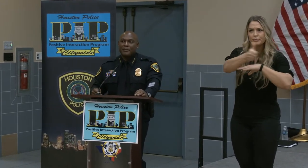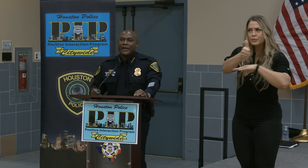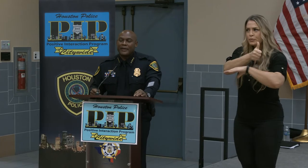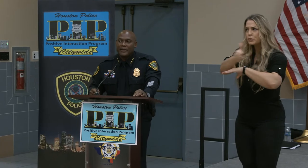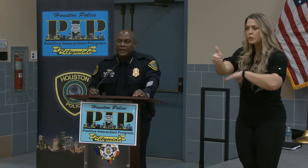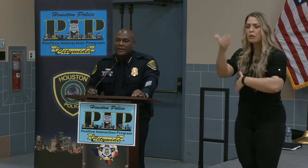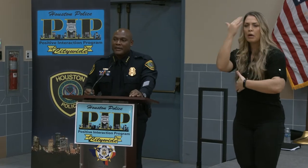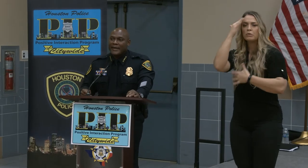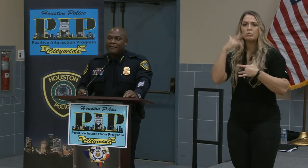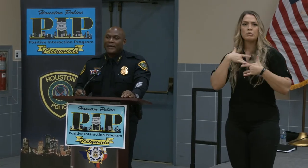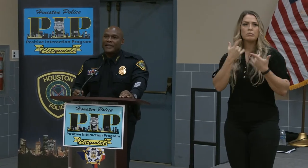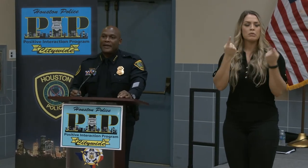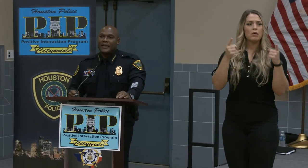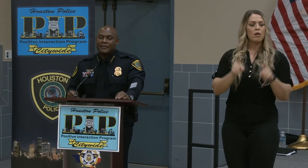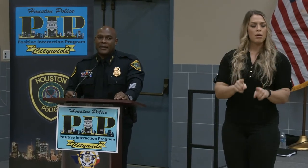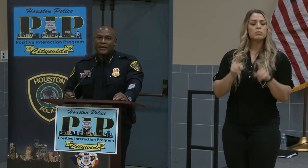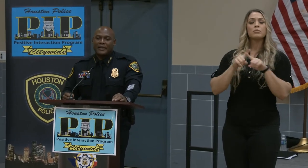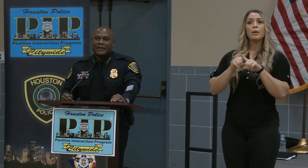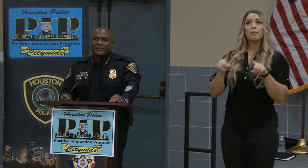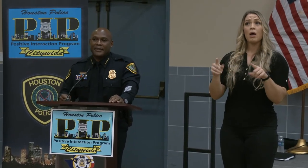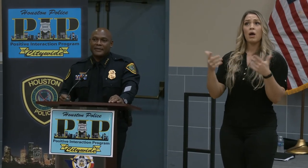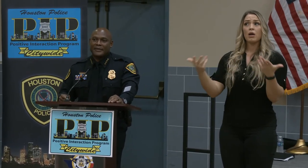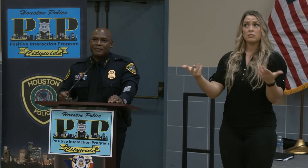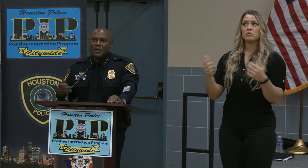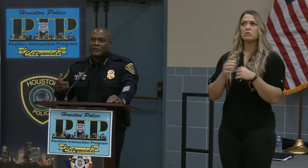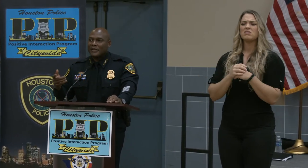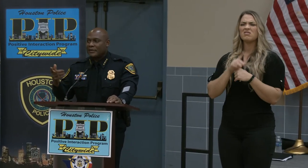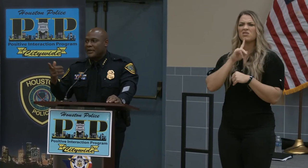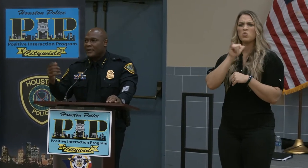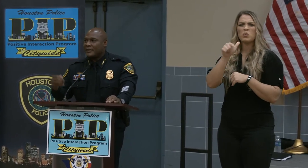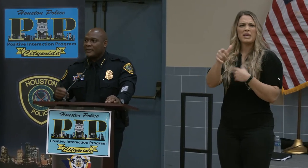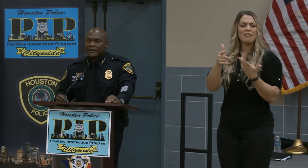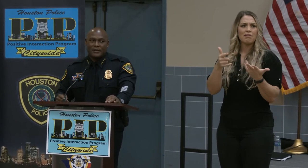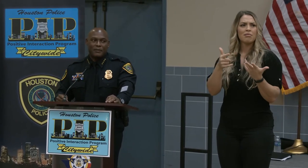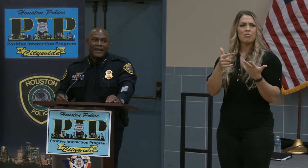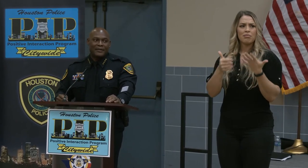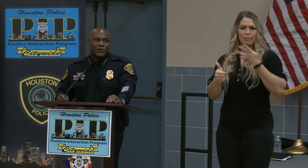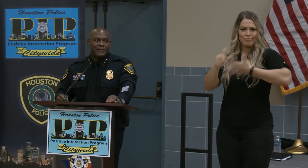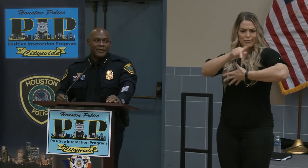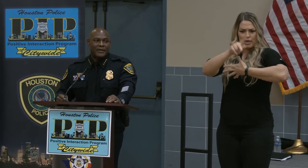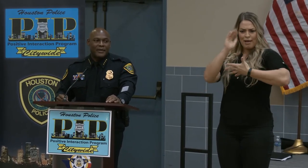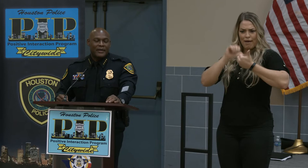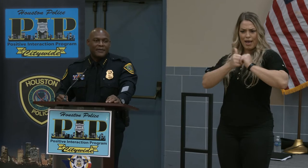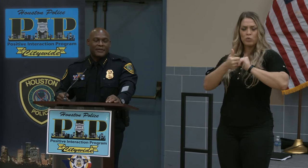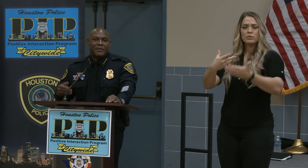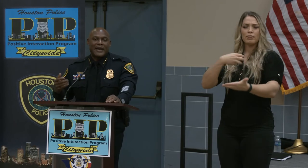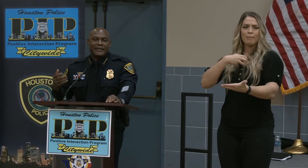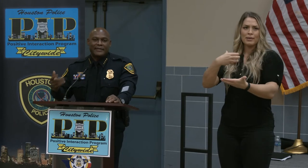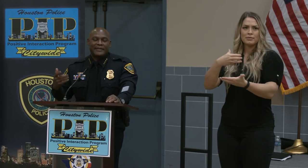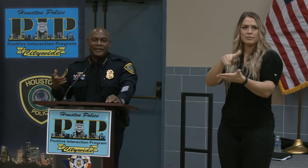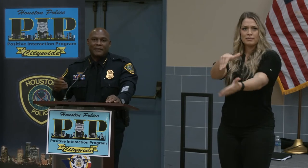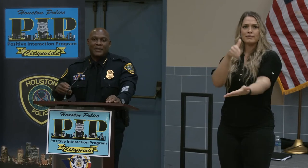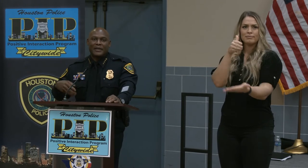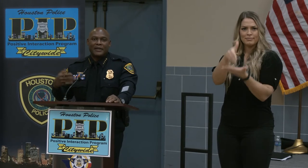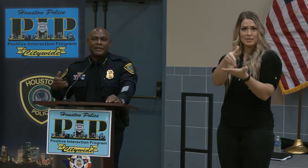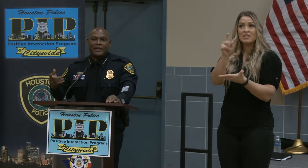But definitely it's mostly to me complaint-driven. If somebody sees something and they are telling